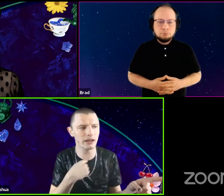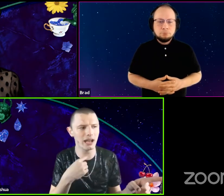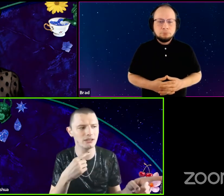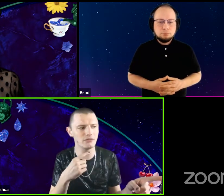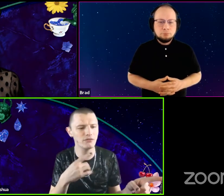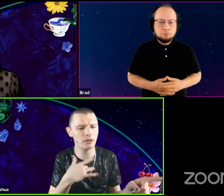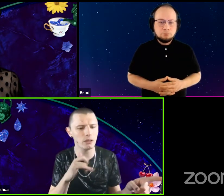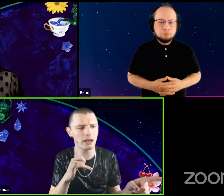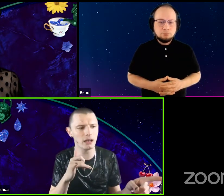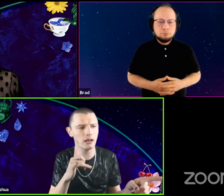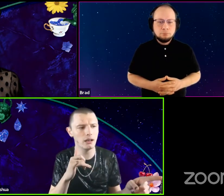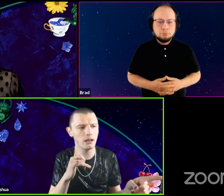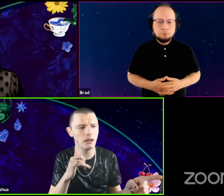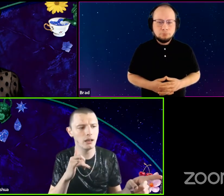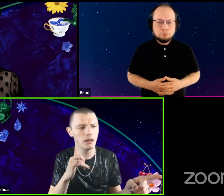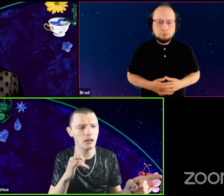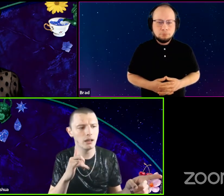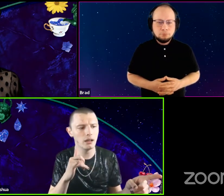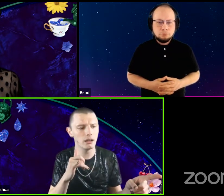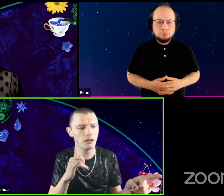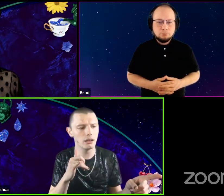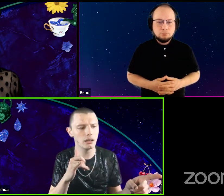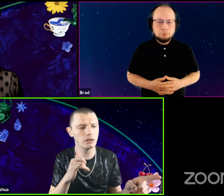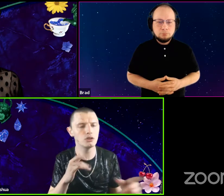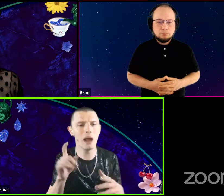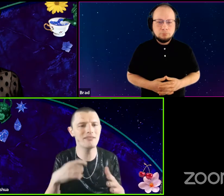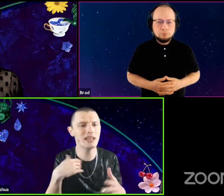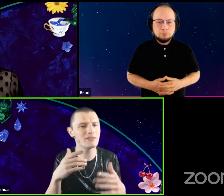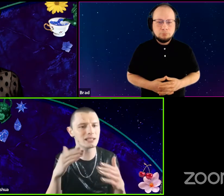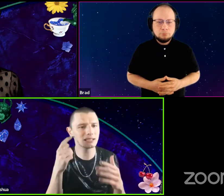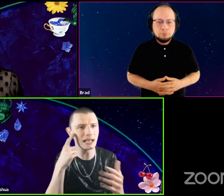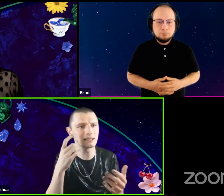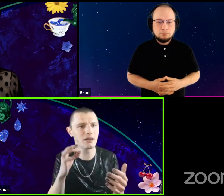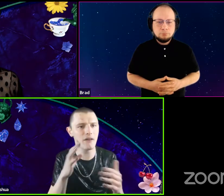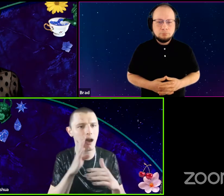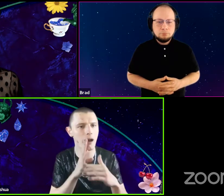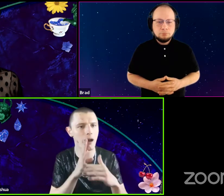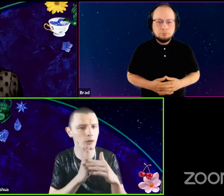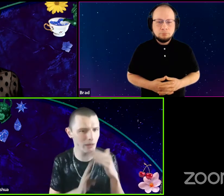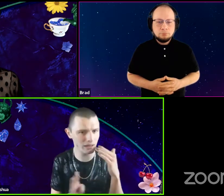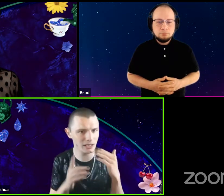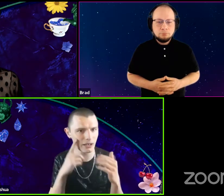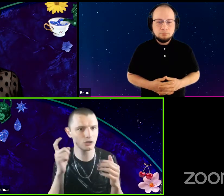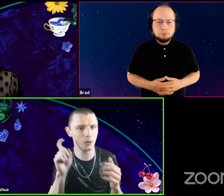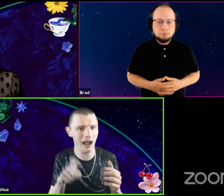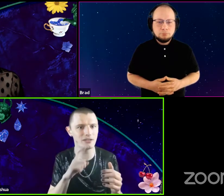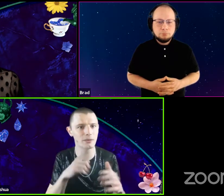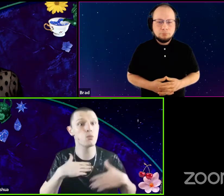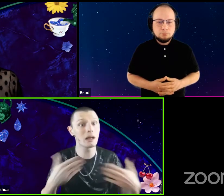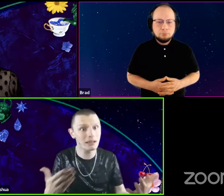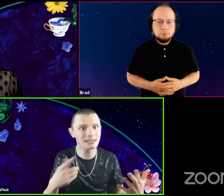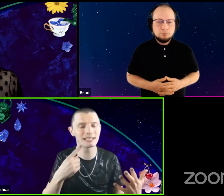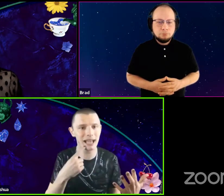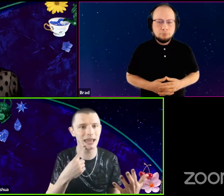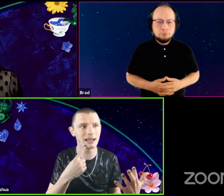And I feel like you have to have the sense of humility because you have to be willing to say like,